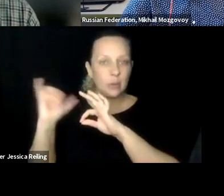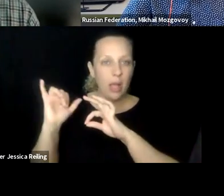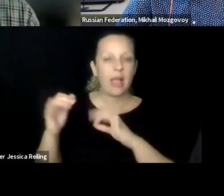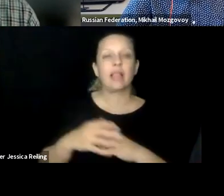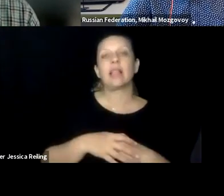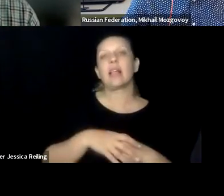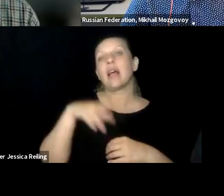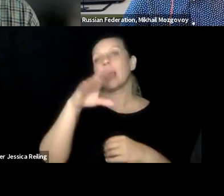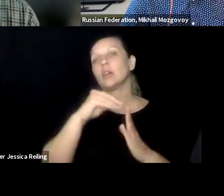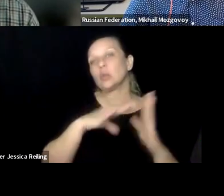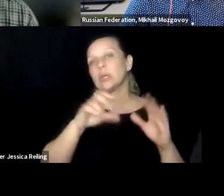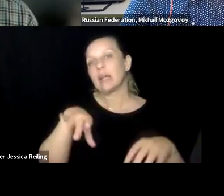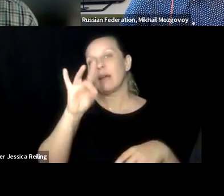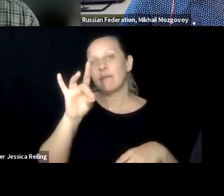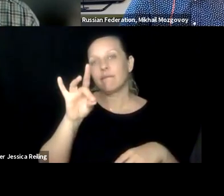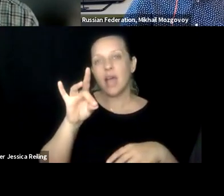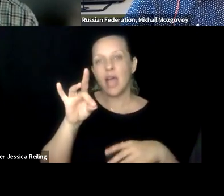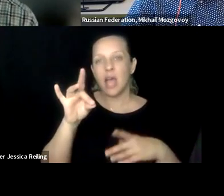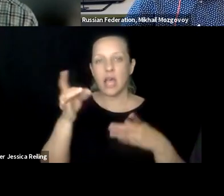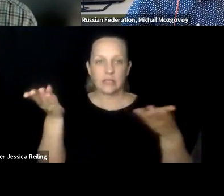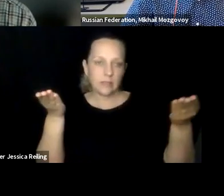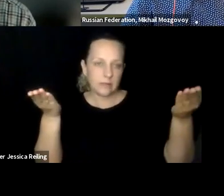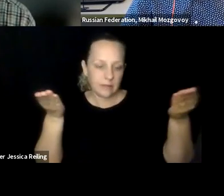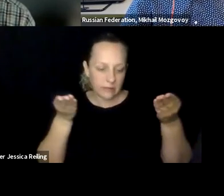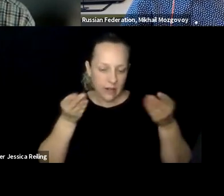immersion by subject area, by students, by teachers, by